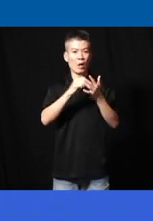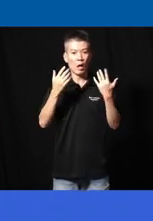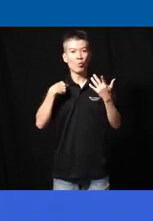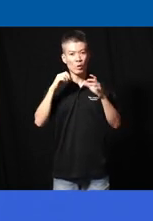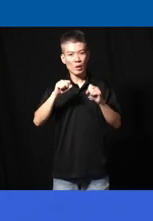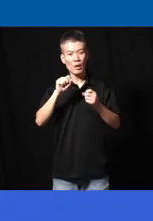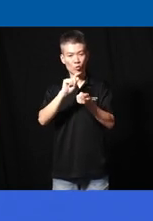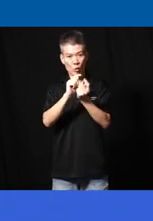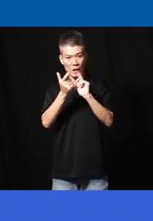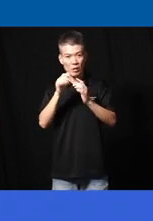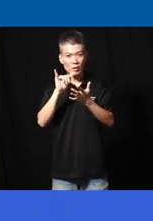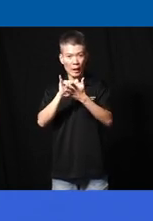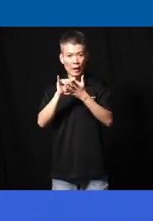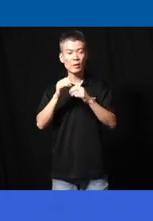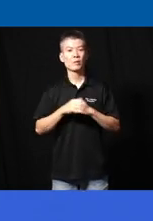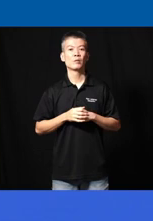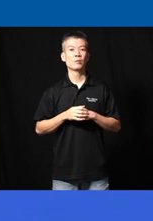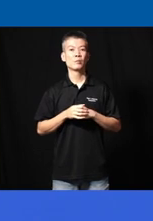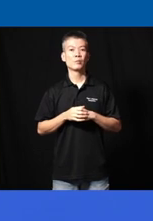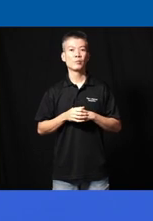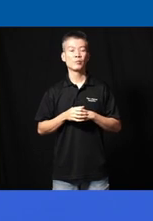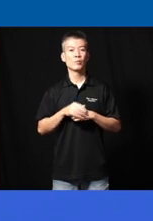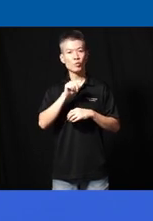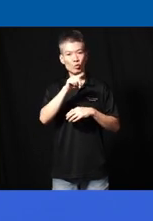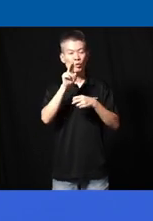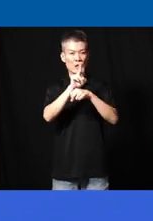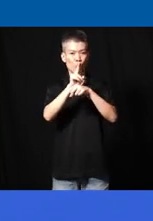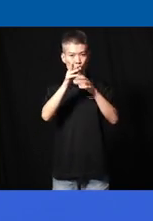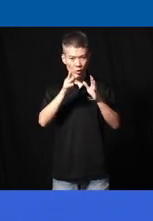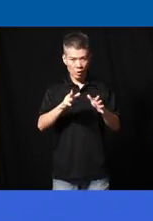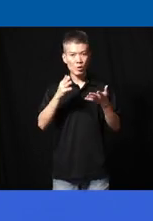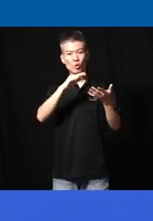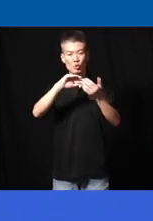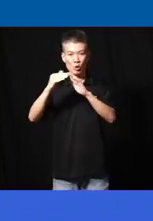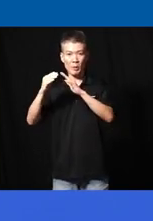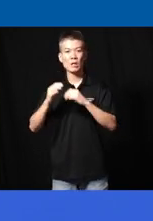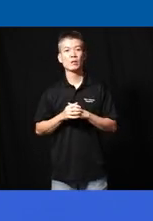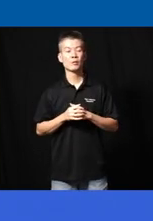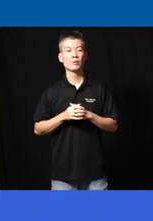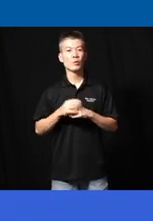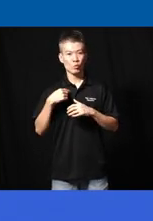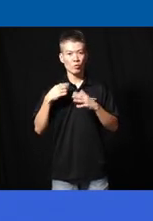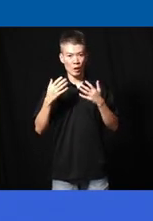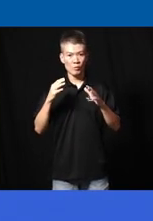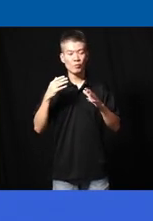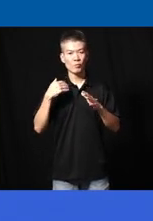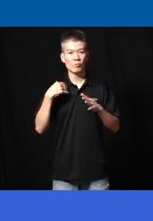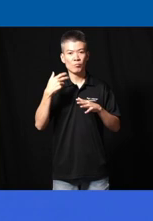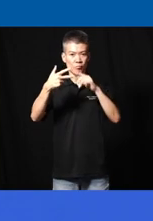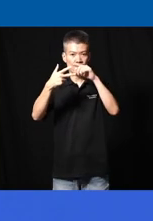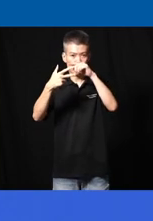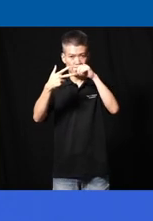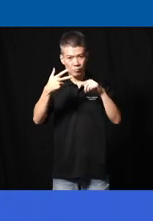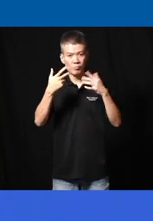translate that uh to the the the users and to the community and we have three uh esteem